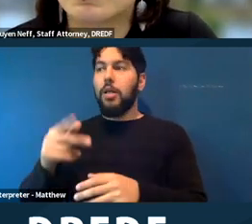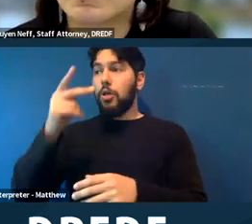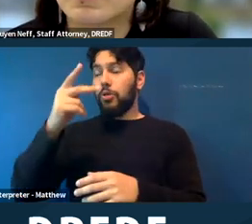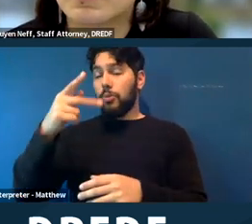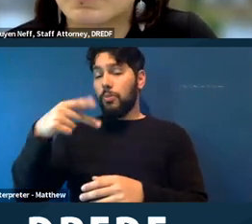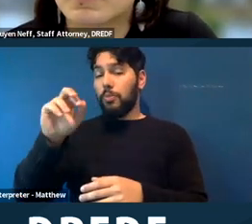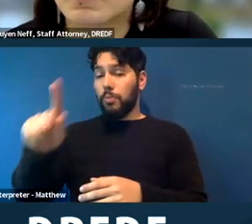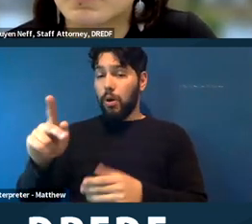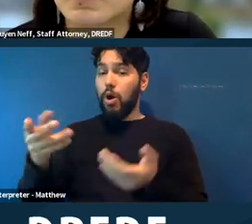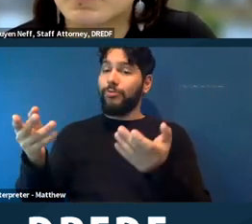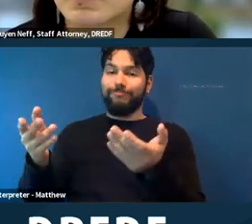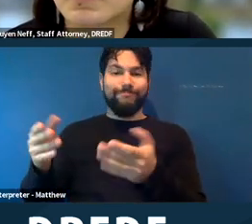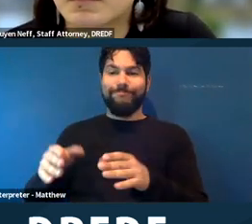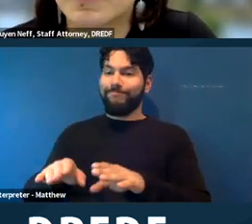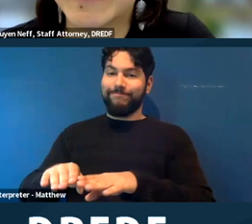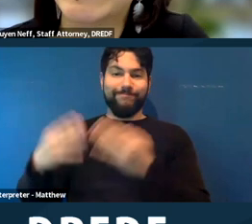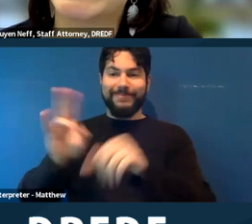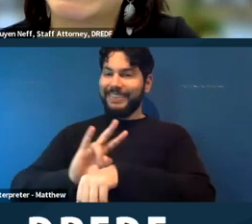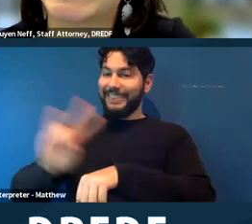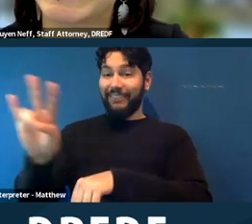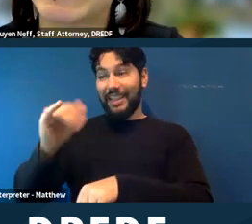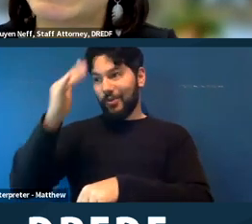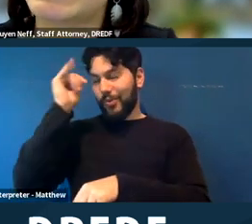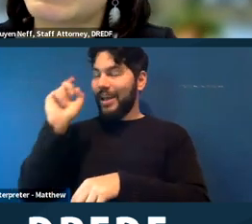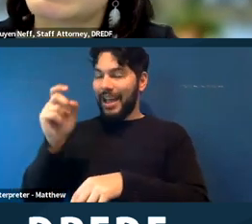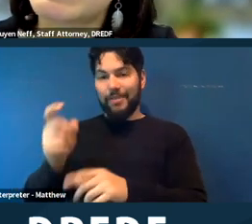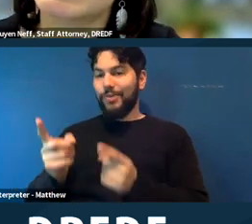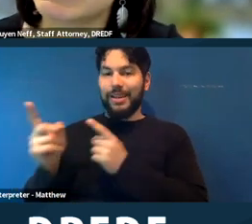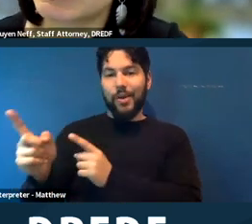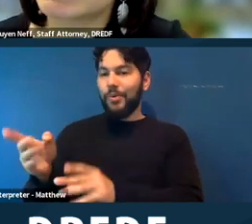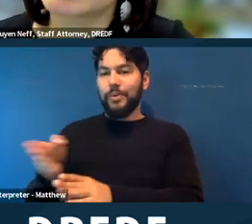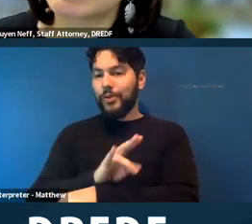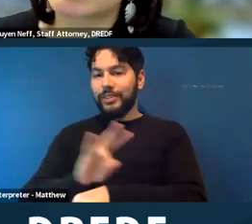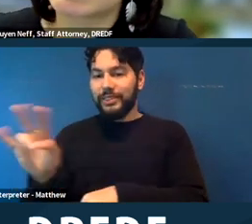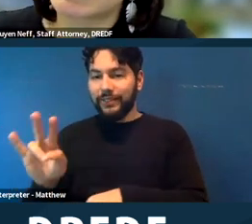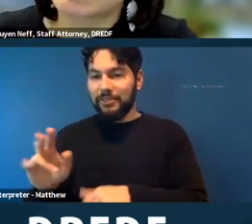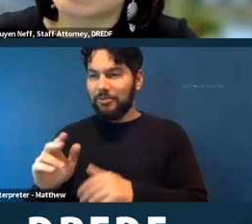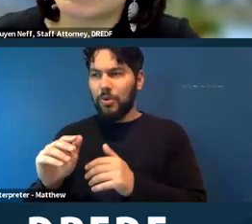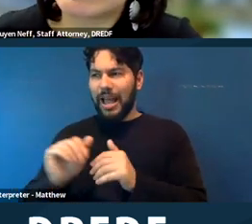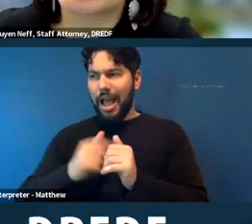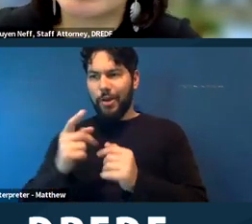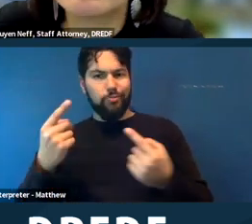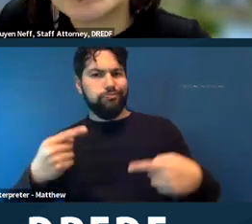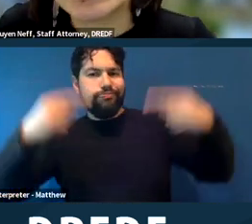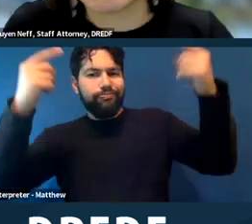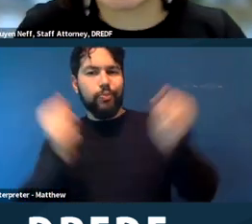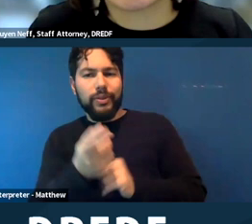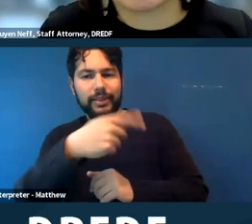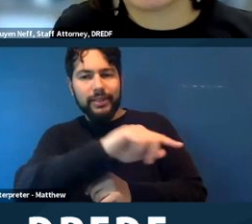you prevent water from being wet question. Yeah. >> ERIN NGUYEN NEFF: Yeah. So unfortunately,